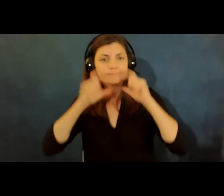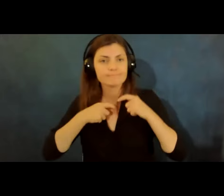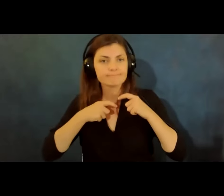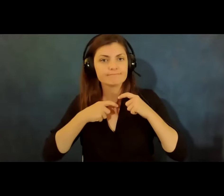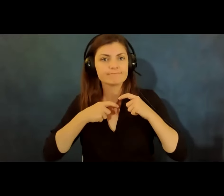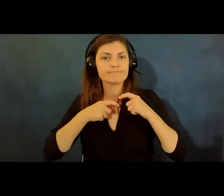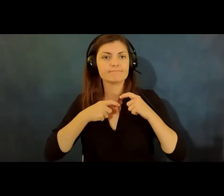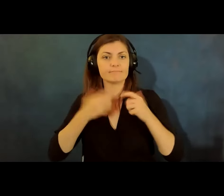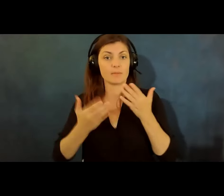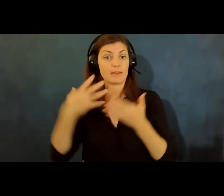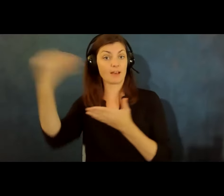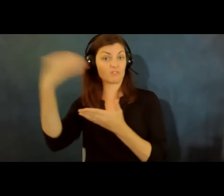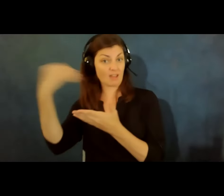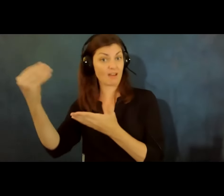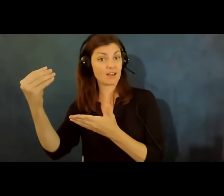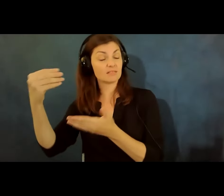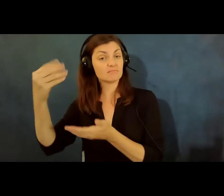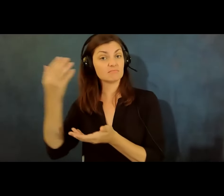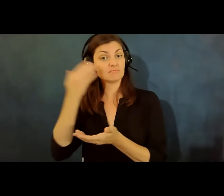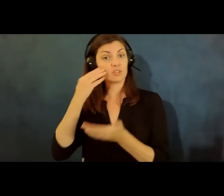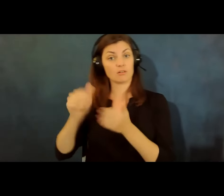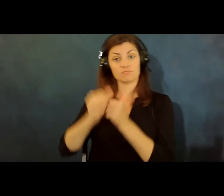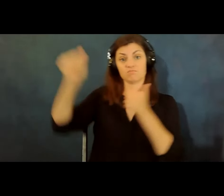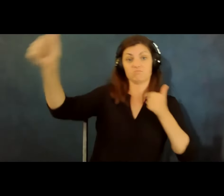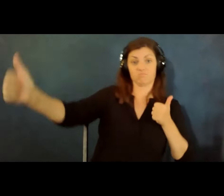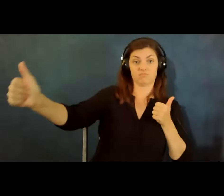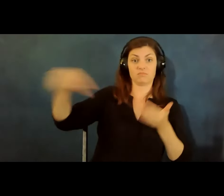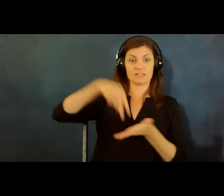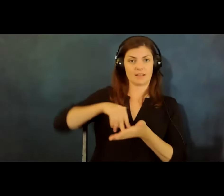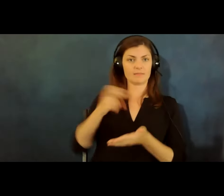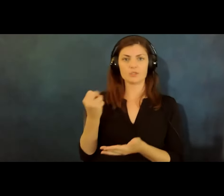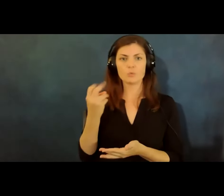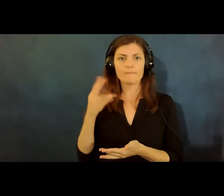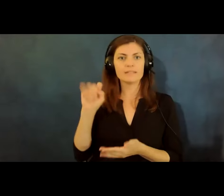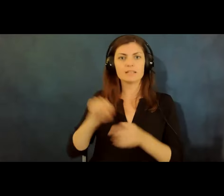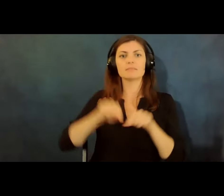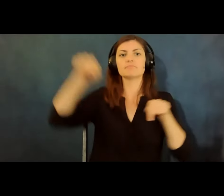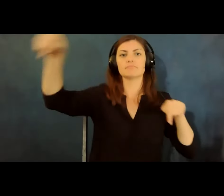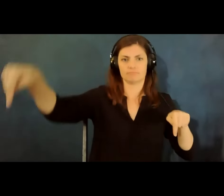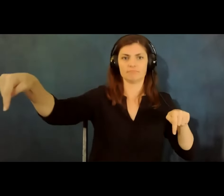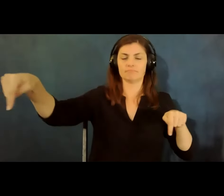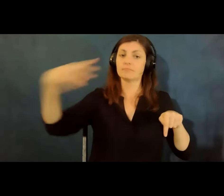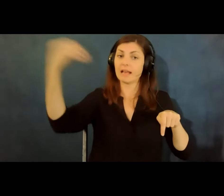doing it outside and standing you know 12 feet apart something like that so outside's a lot